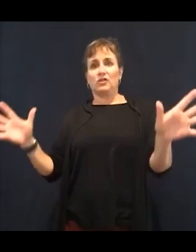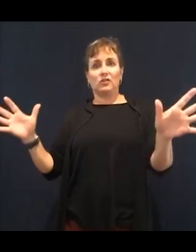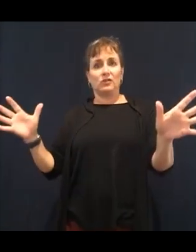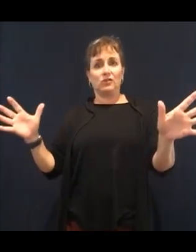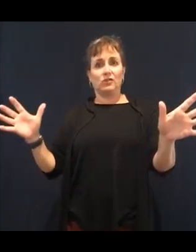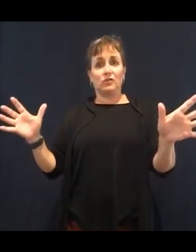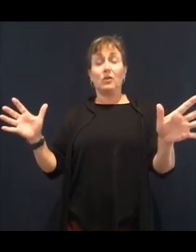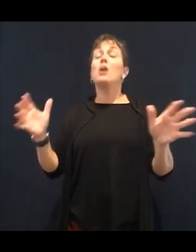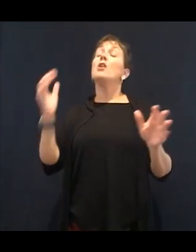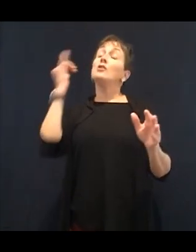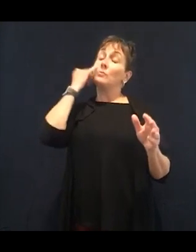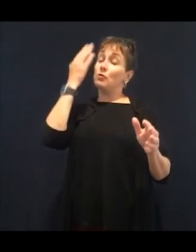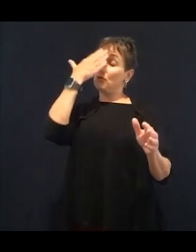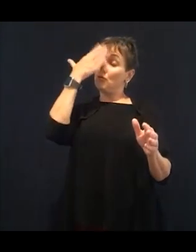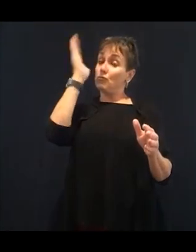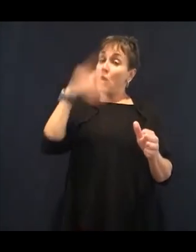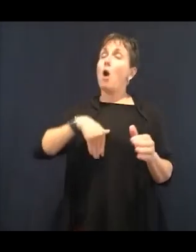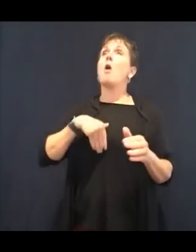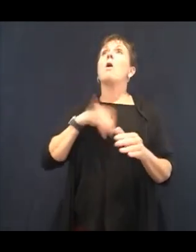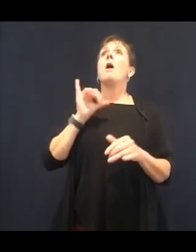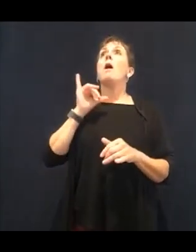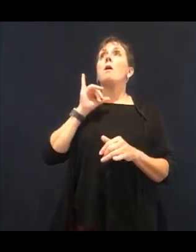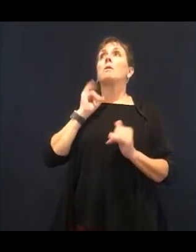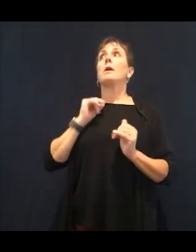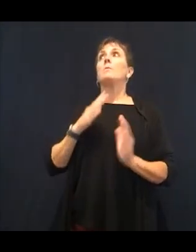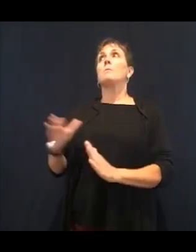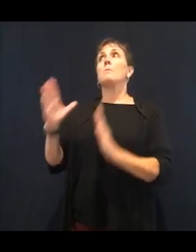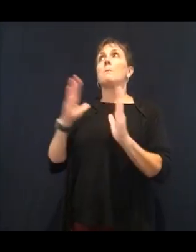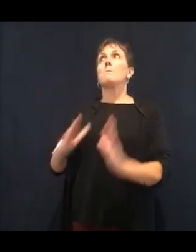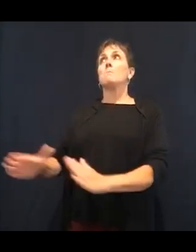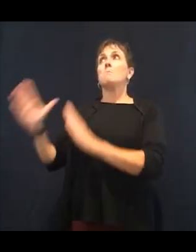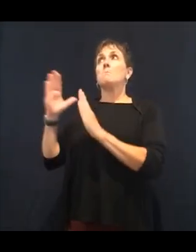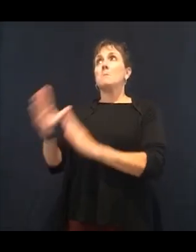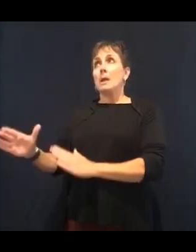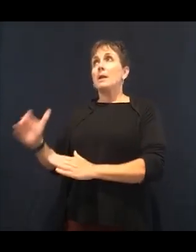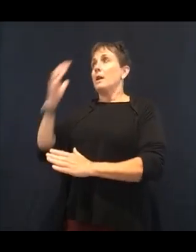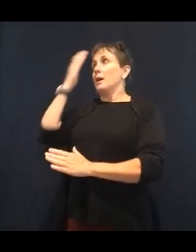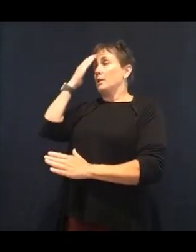cup of caffeine or every cup of alcohol, you need to add two